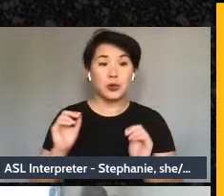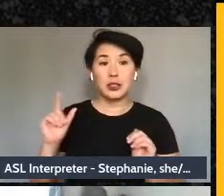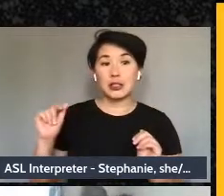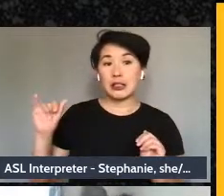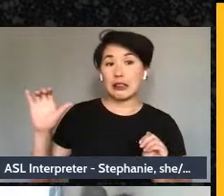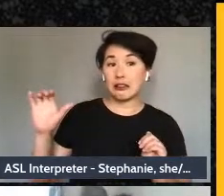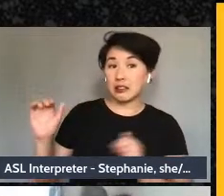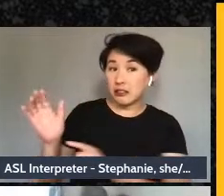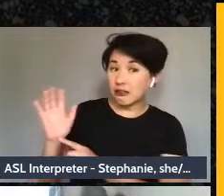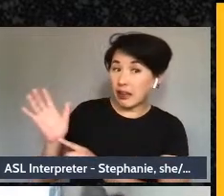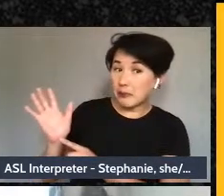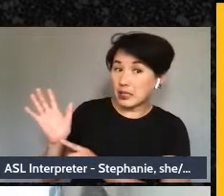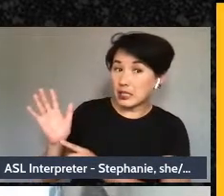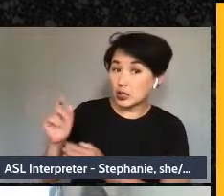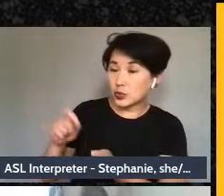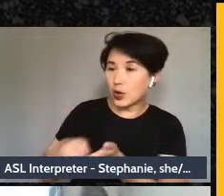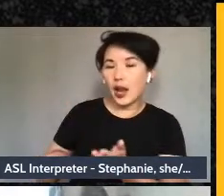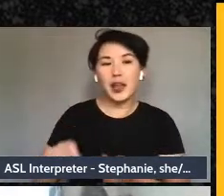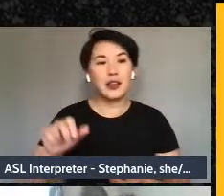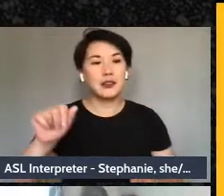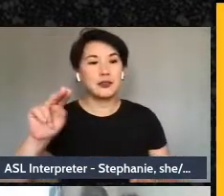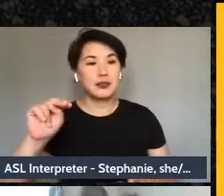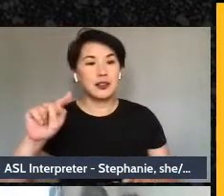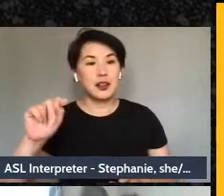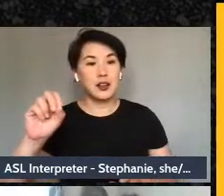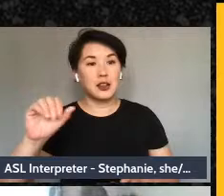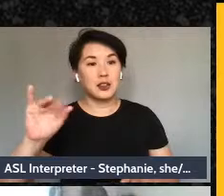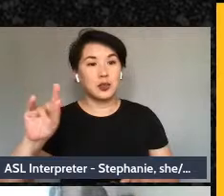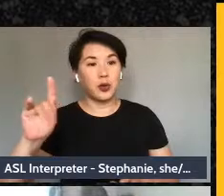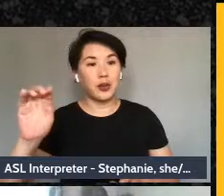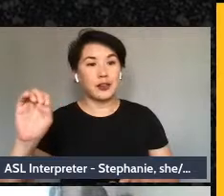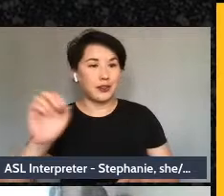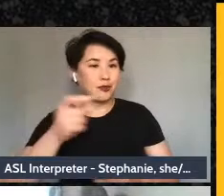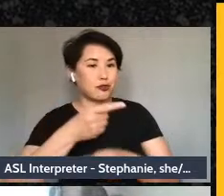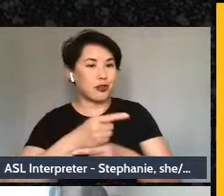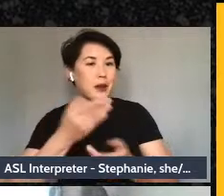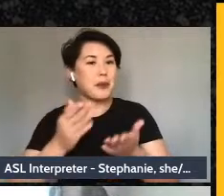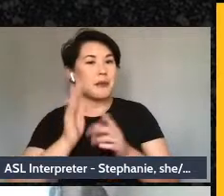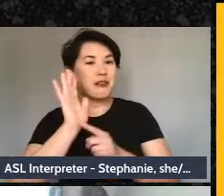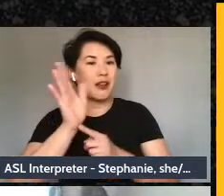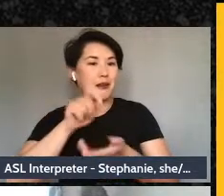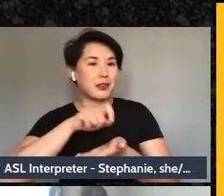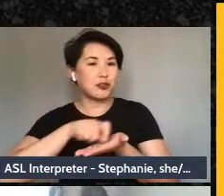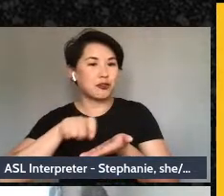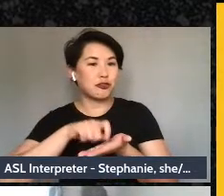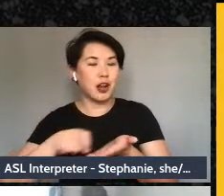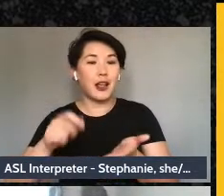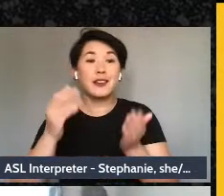LILAC: Yeah, maybe a five minute write. ANTOINETTE: Okay, I like that, so let's go into the next slide